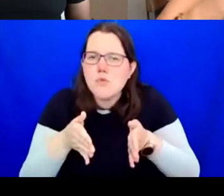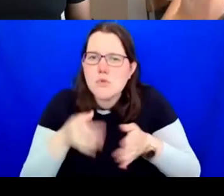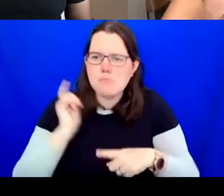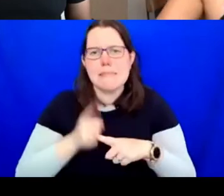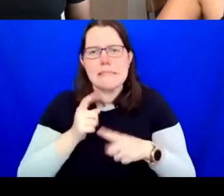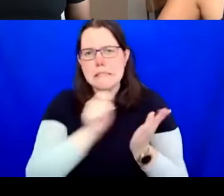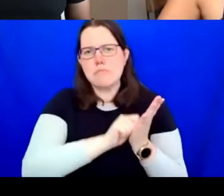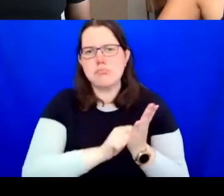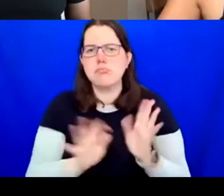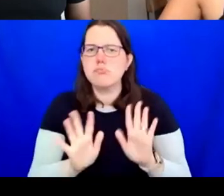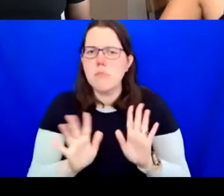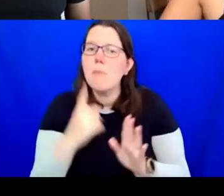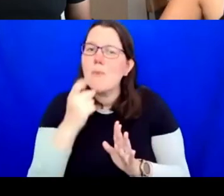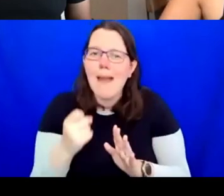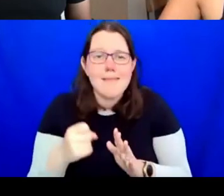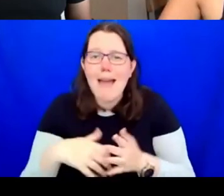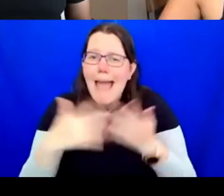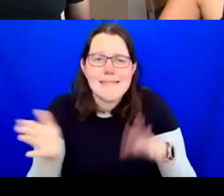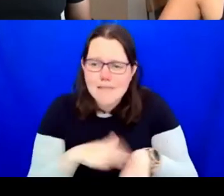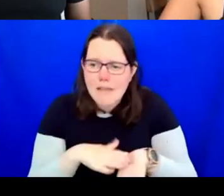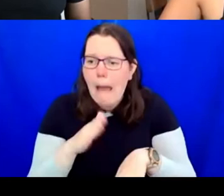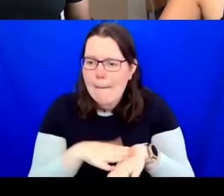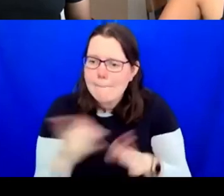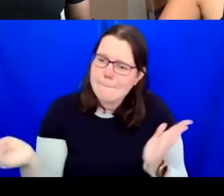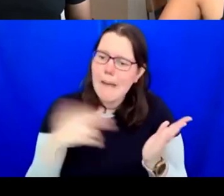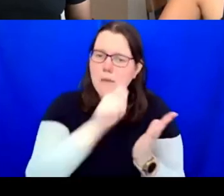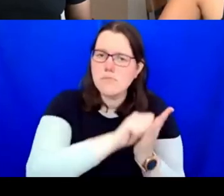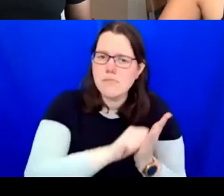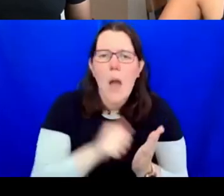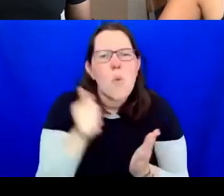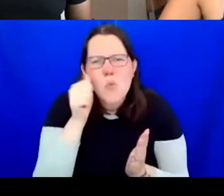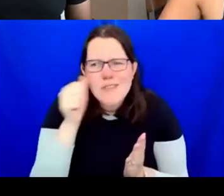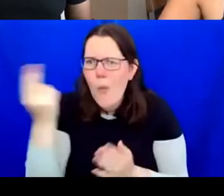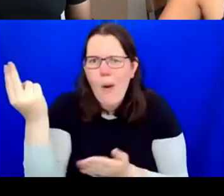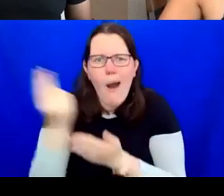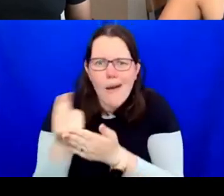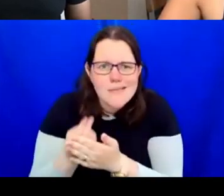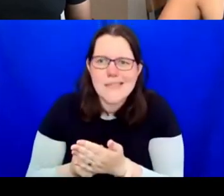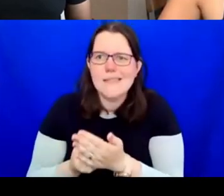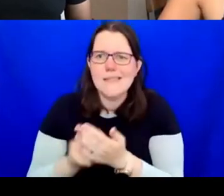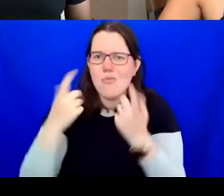open because we know artists' circumstances change within projects or with external collaborators.